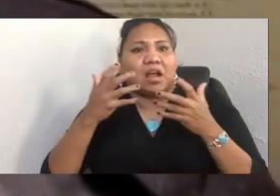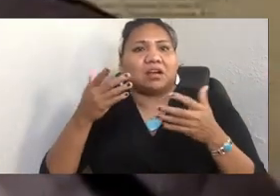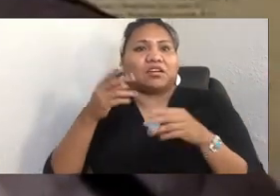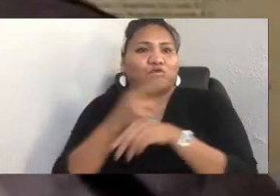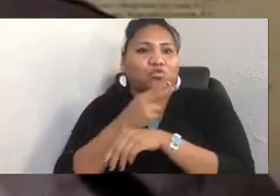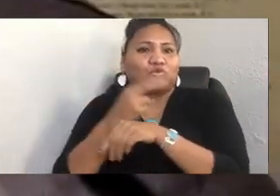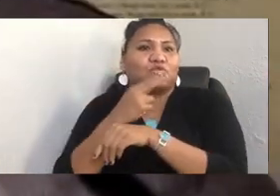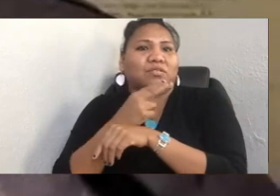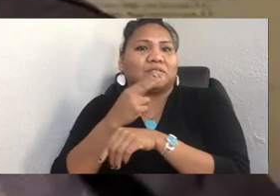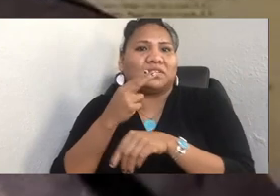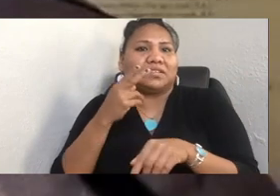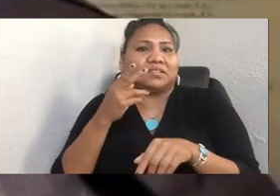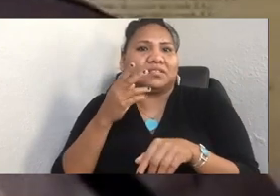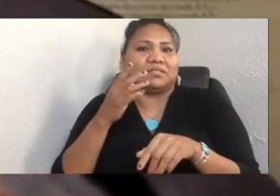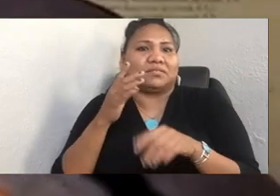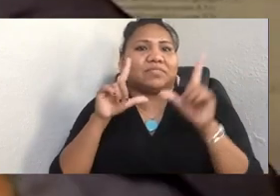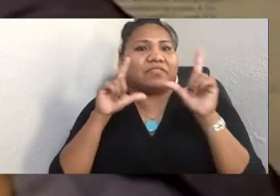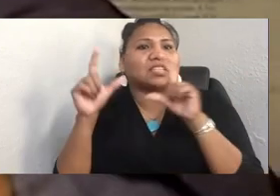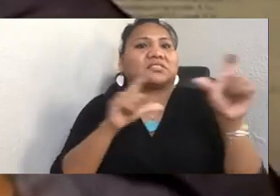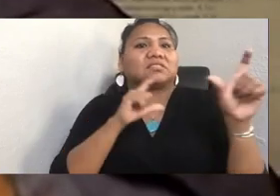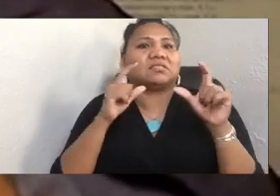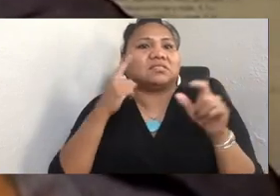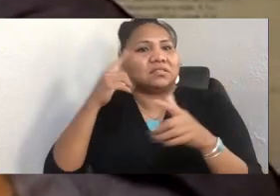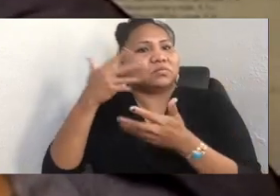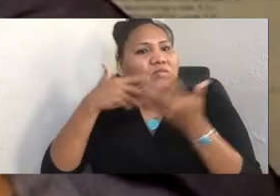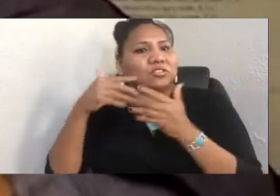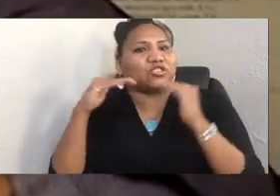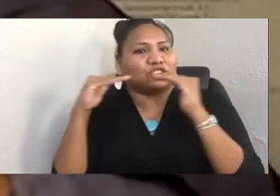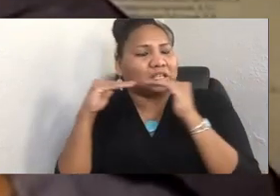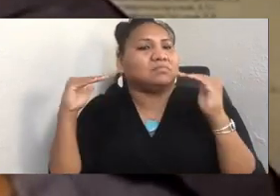Because you found a place to bring that voice forward.